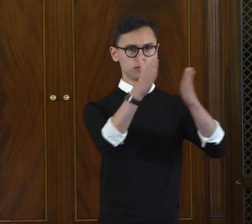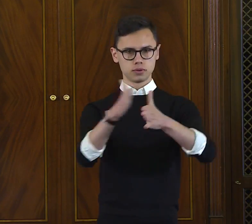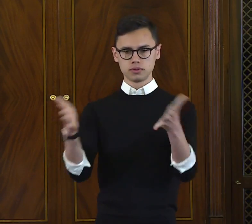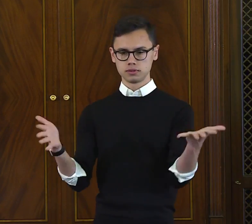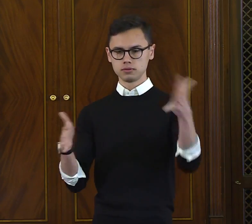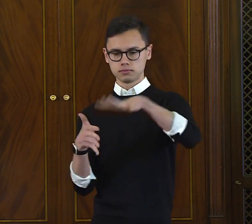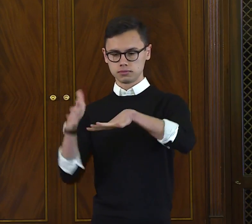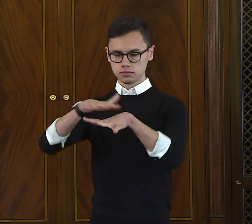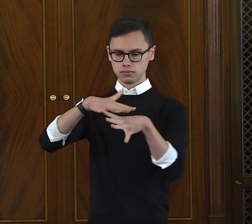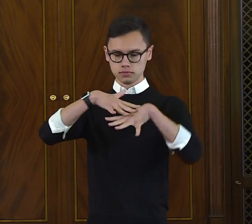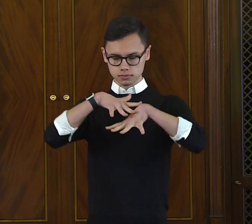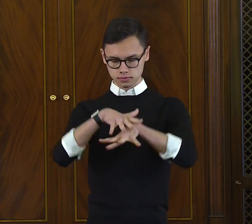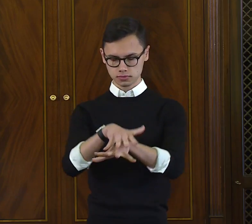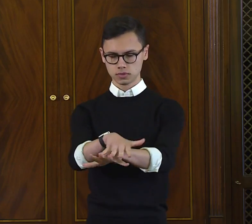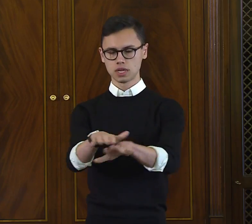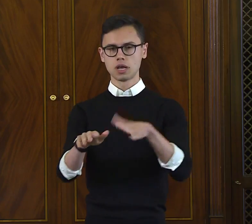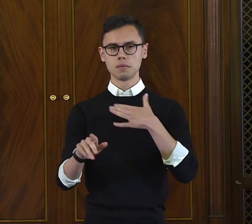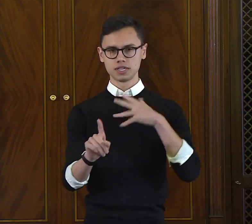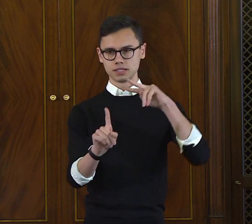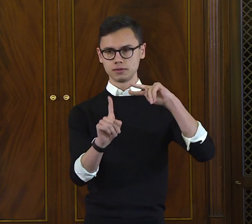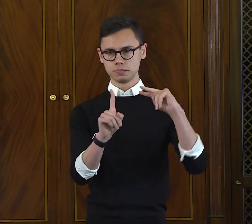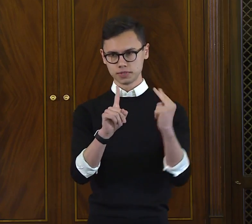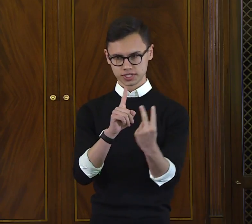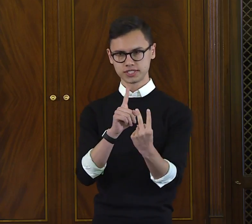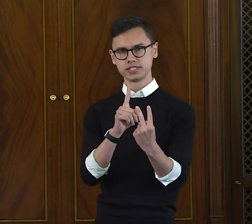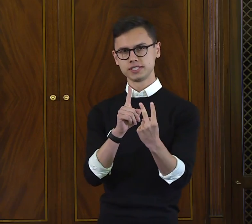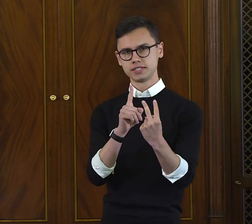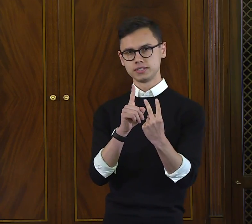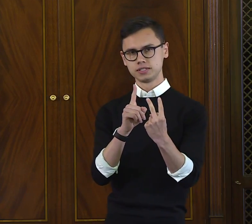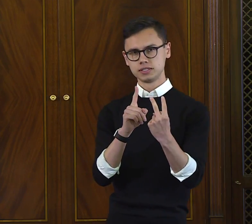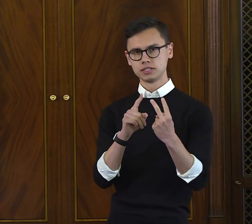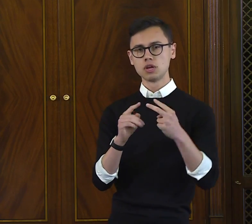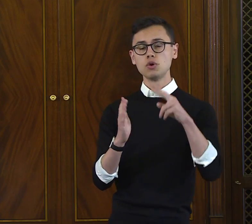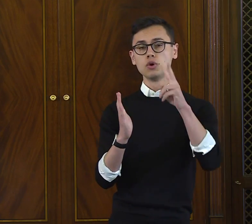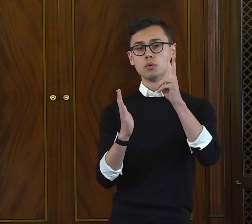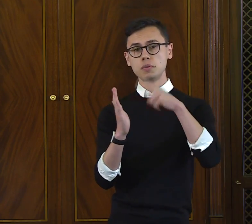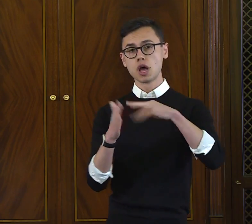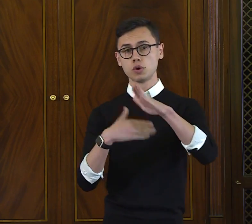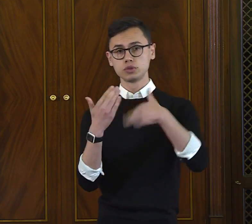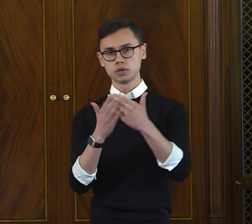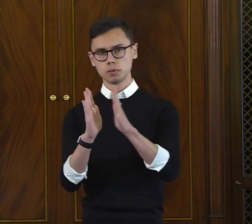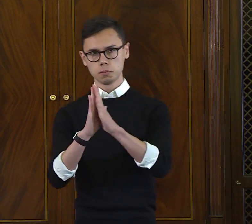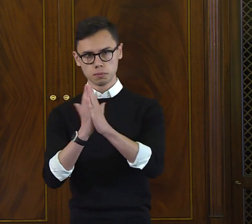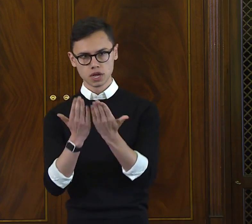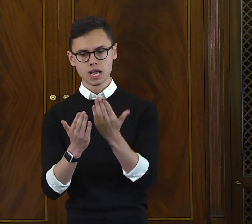Eventually my perspective became an amalgamation of the books I read over the years.